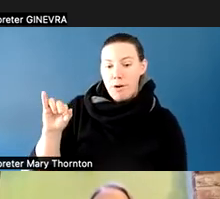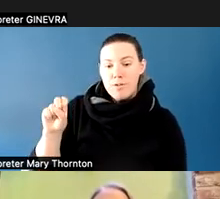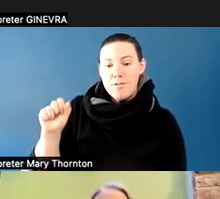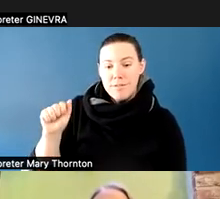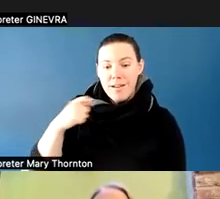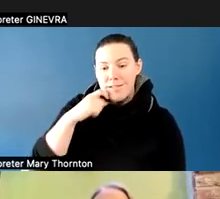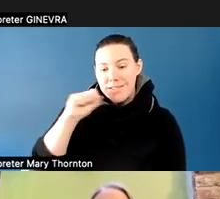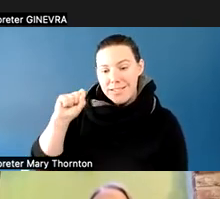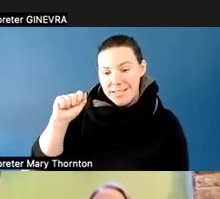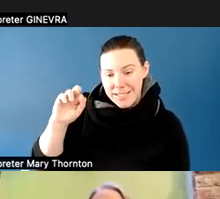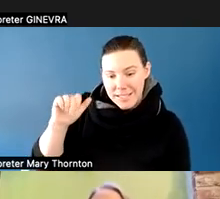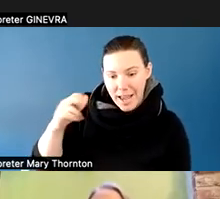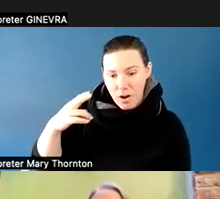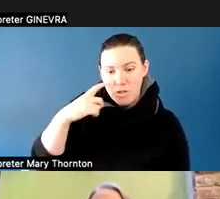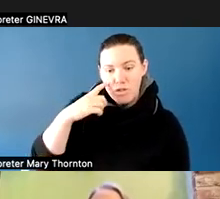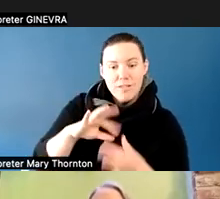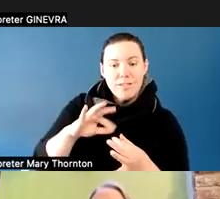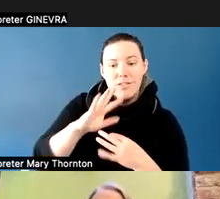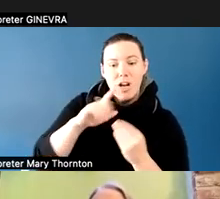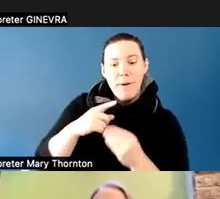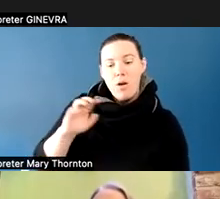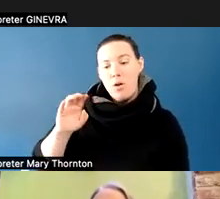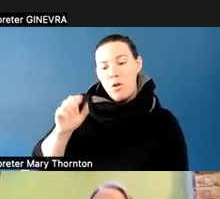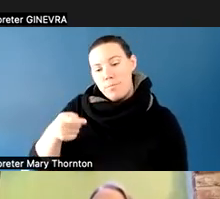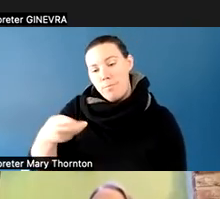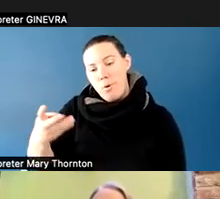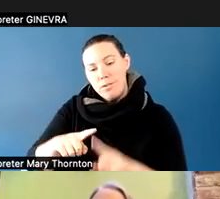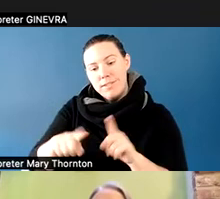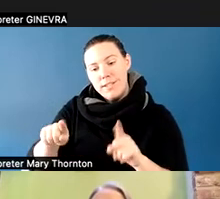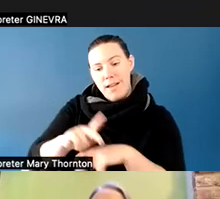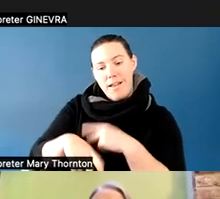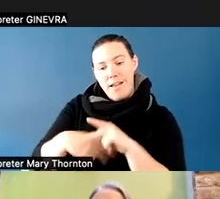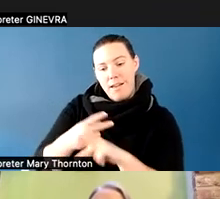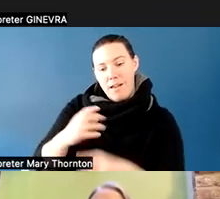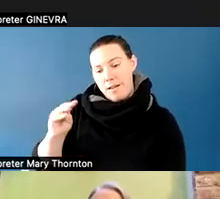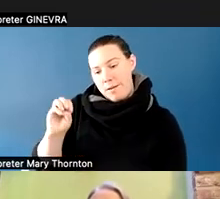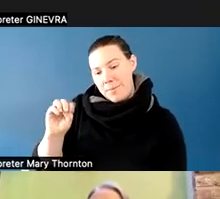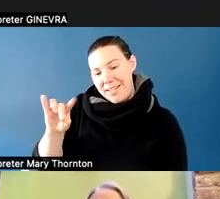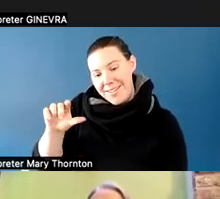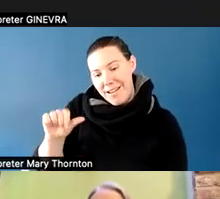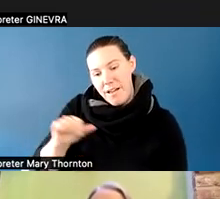Really try to not just do a lecture. In fact, I try to do as little lecture as possible,